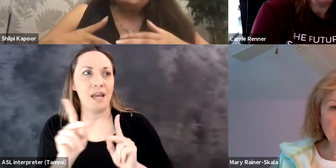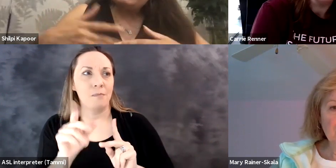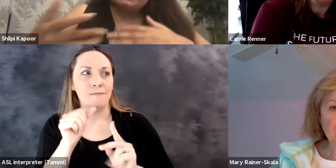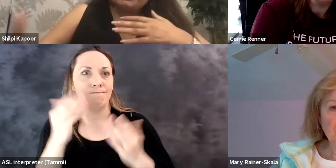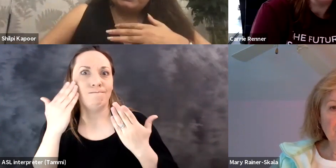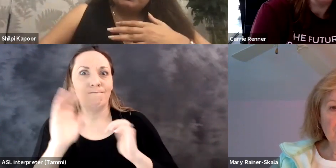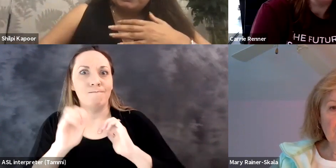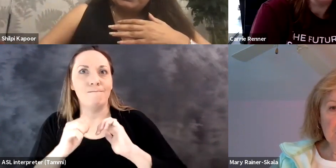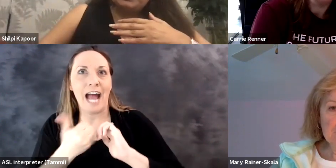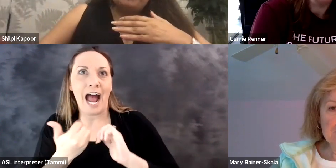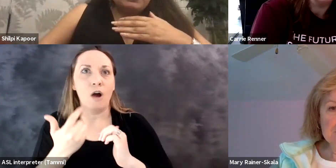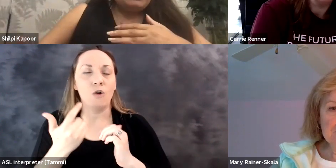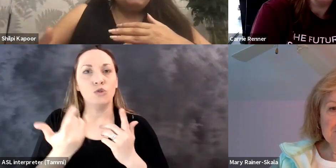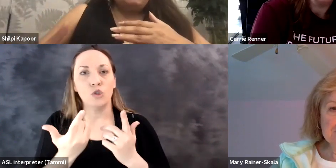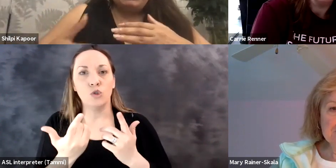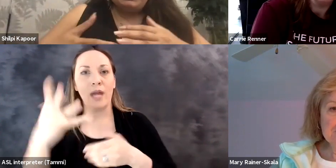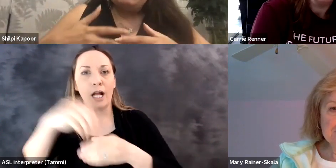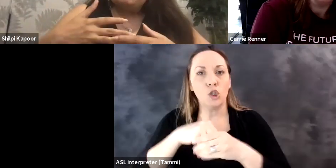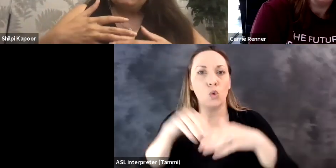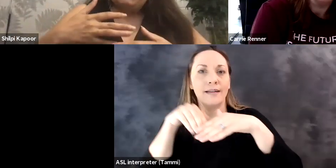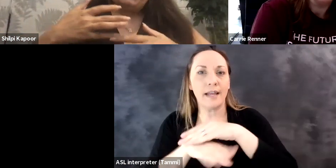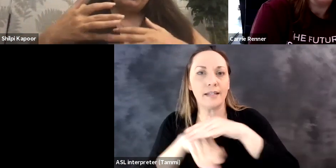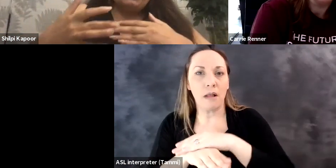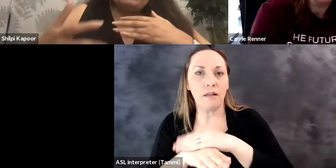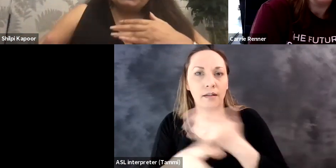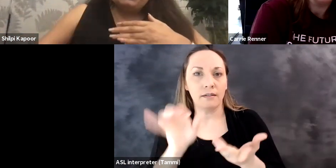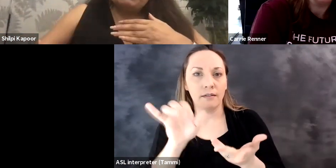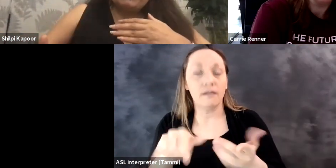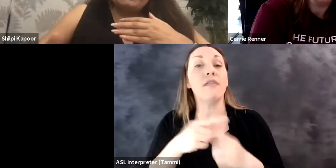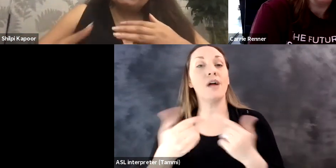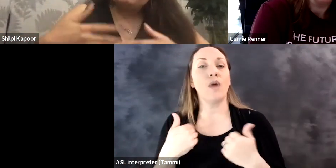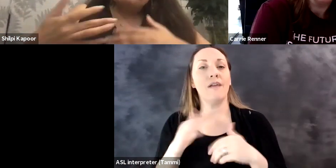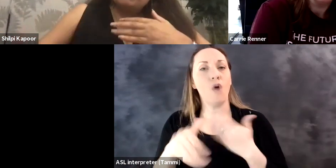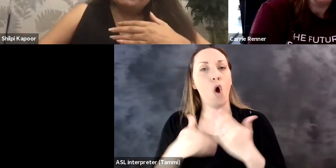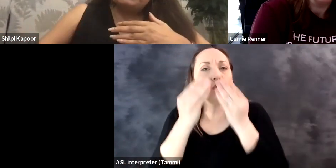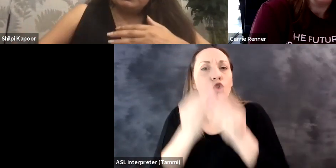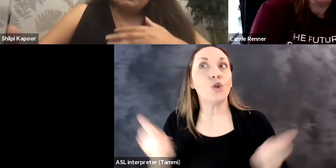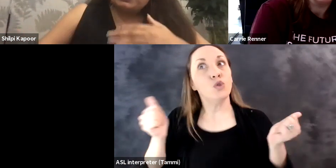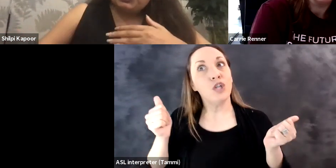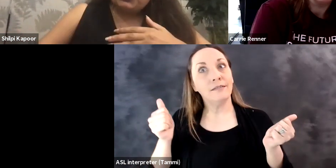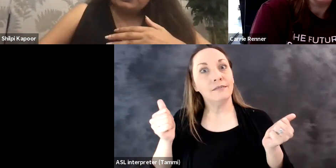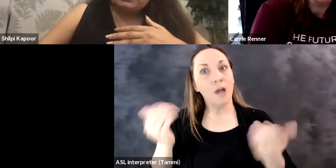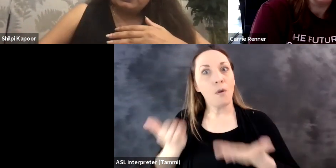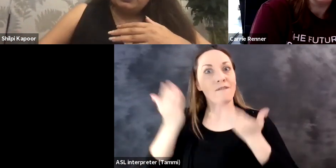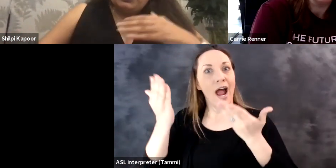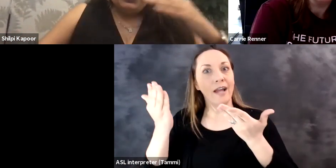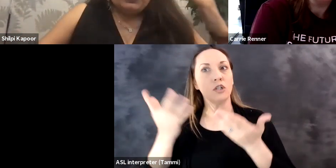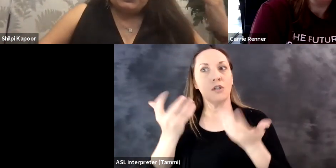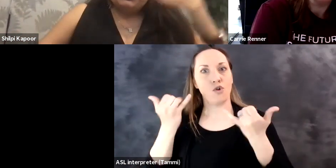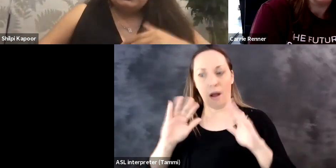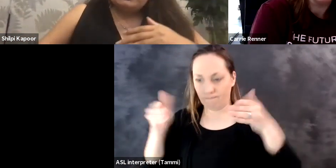It is yet not so easy for people how to know how to maneuver in this world keeping accessibility in mind. And though we have, you know, all of the